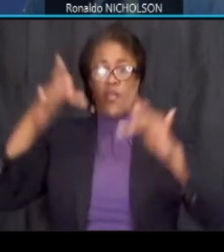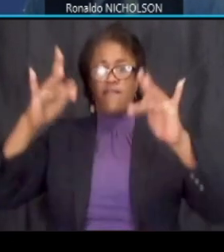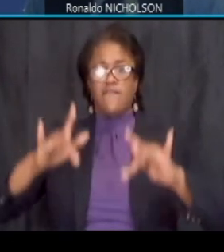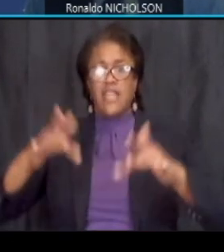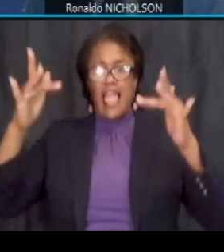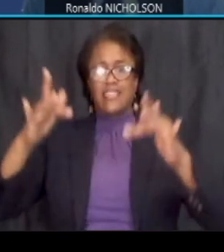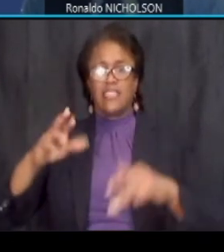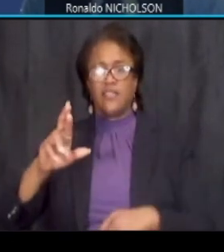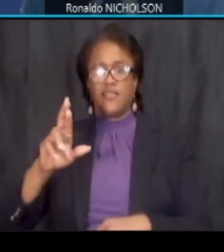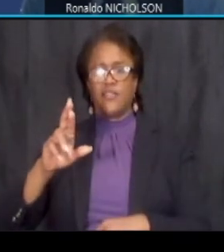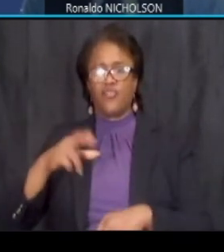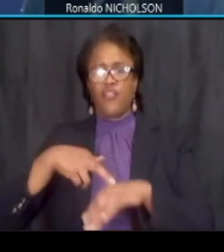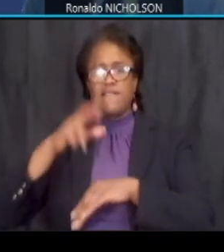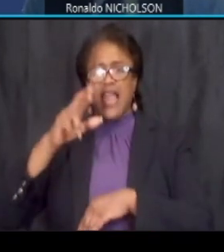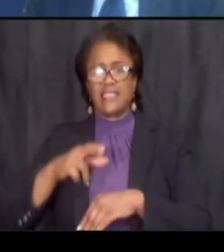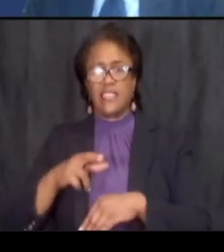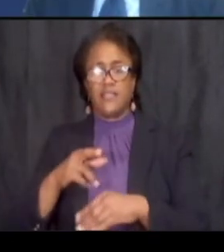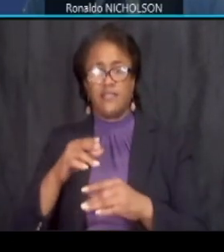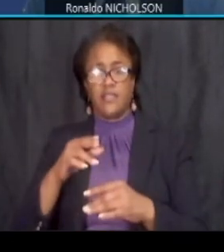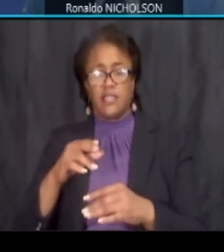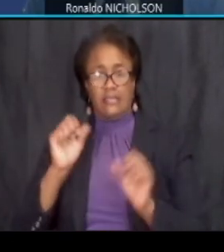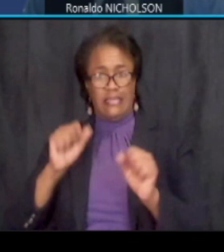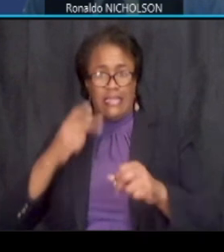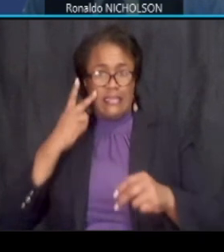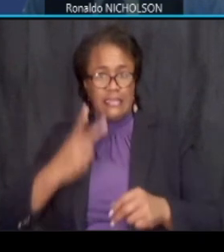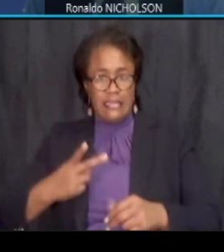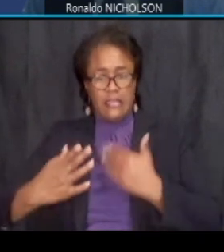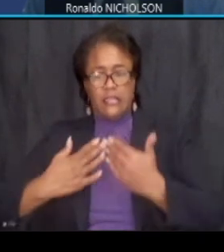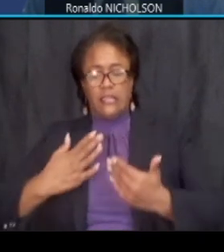uh on them um at at the